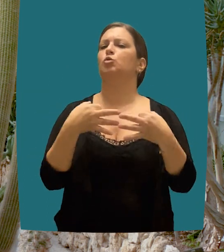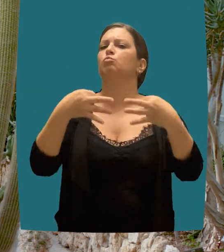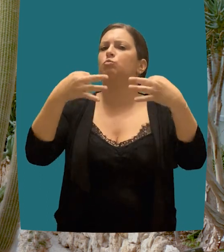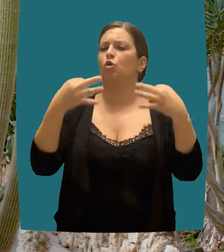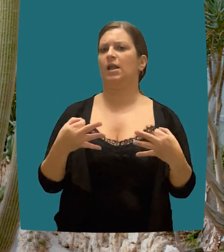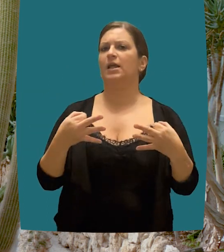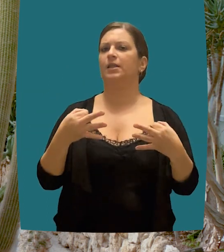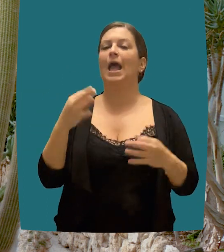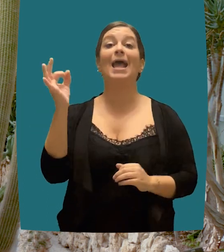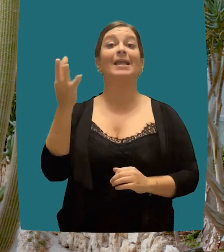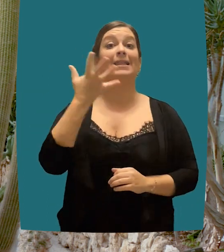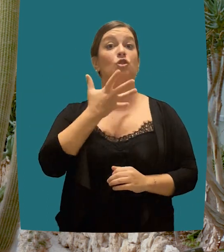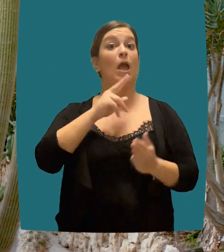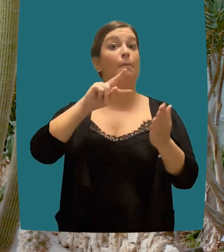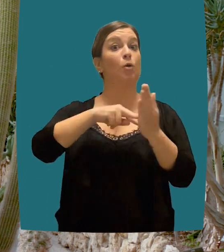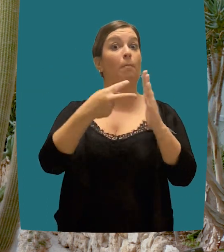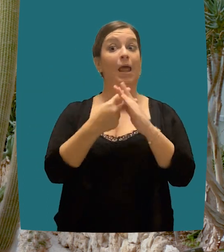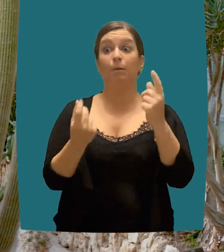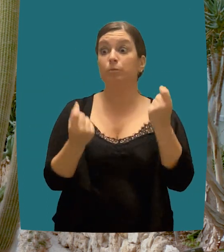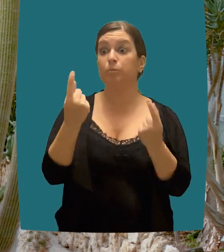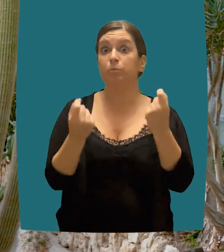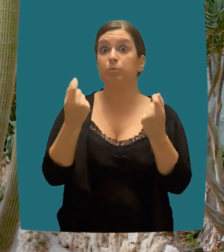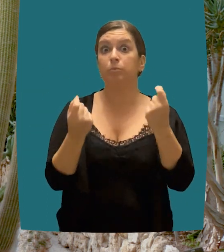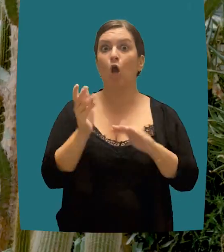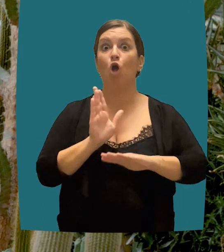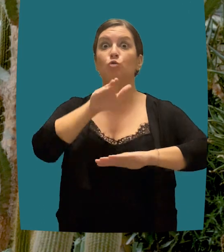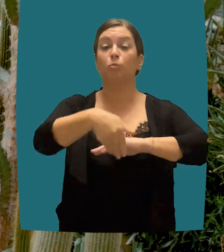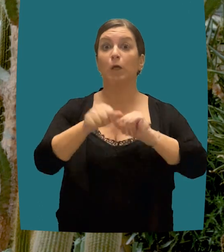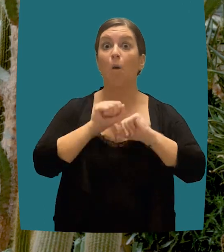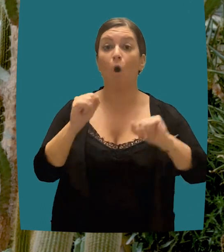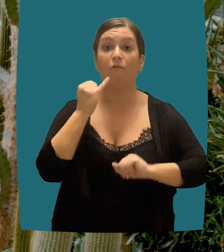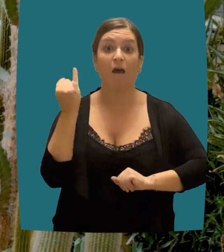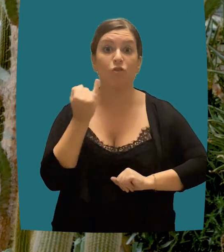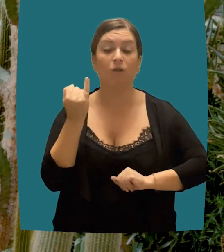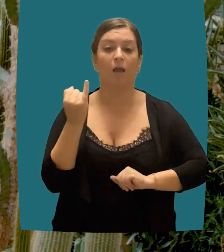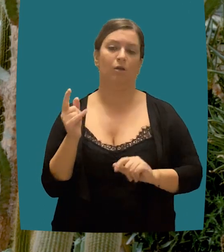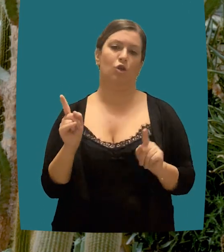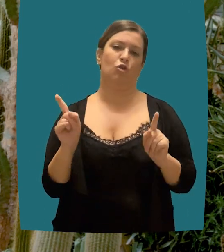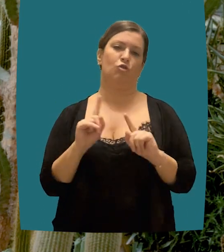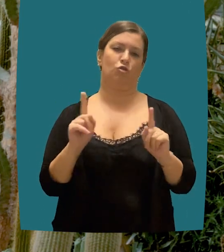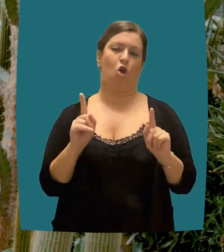by European Law, particularly concerning waste management. However, The current state of the environmental issues